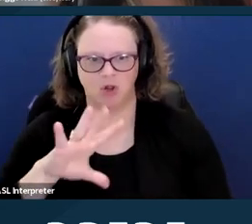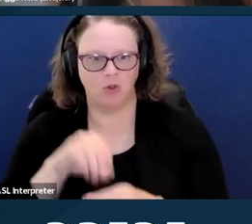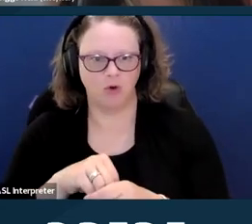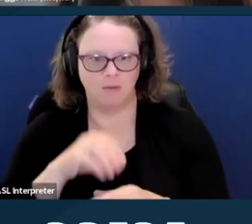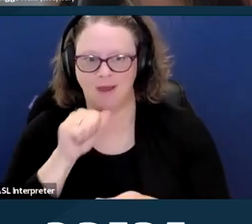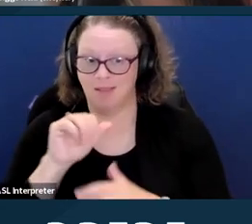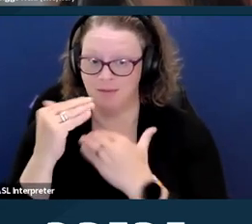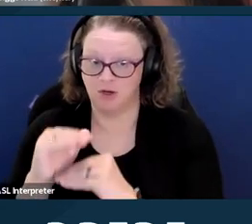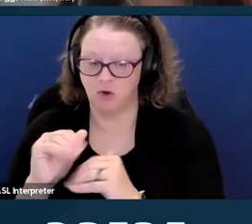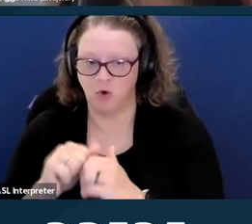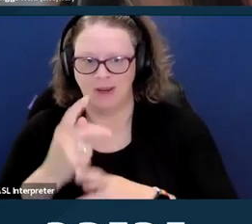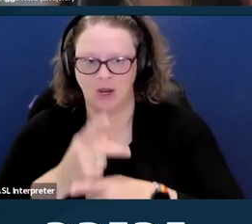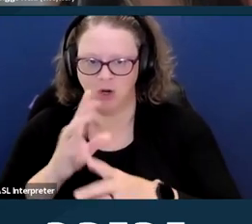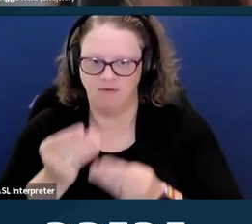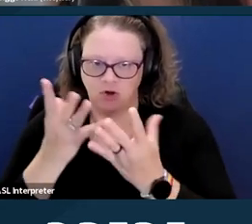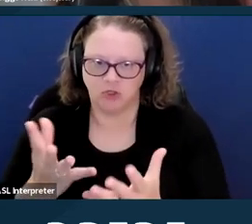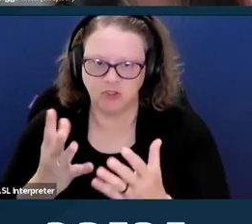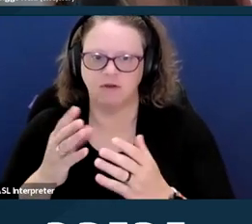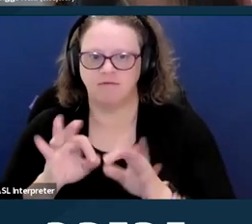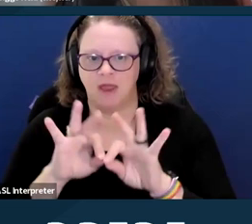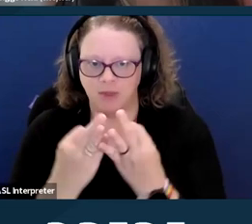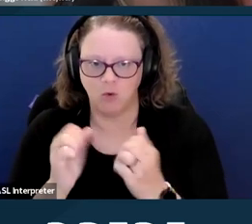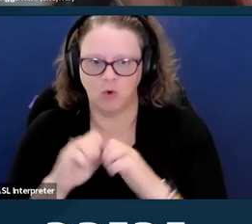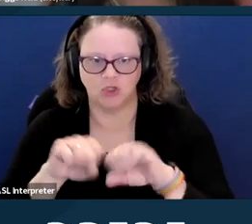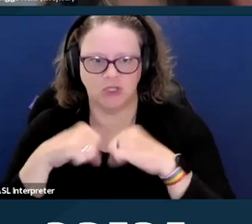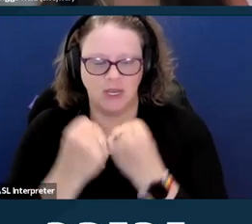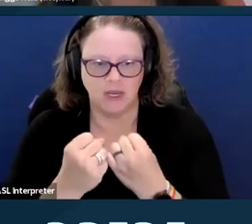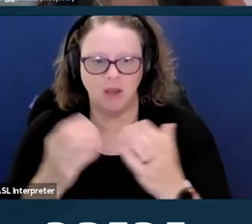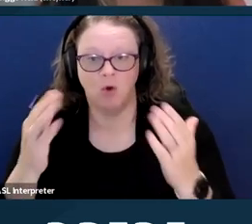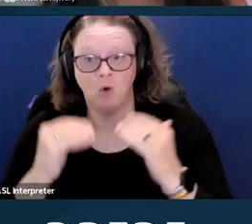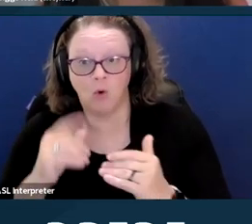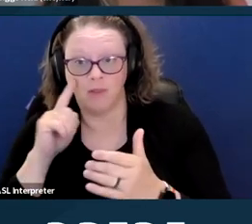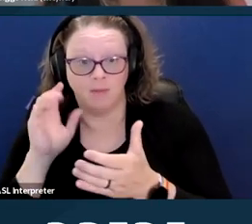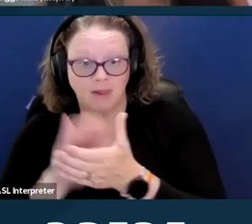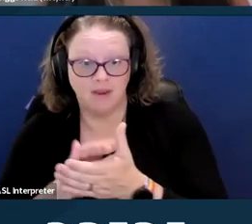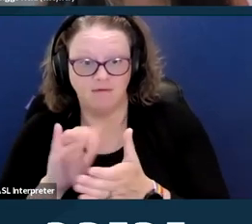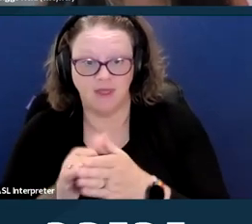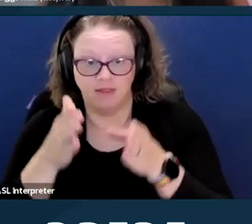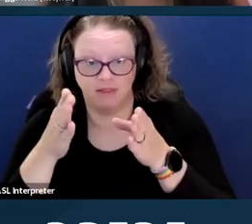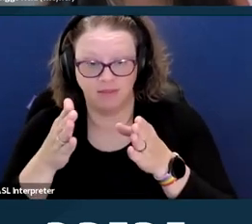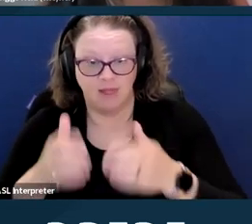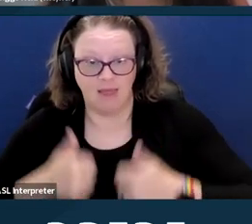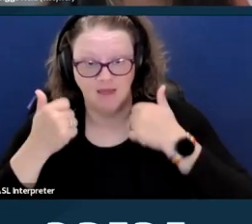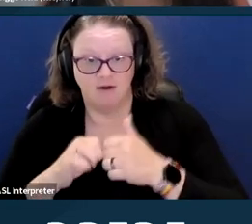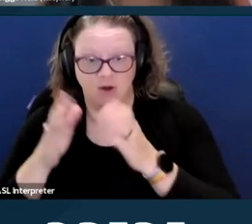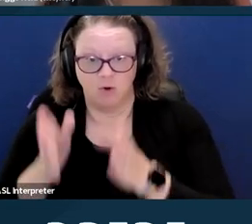with a disability is less value than a person without a disability or that the life, person with a disability is not worth living.